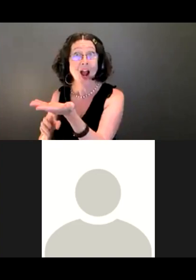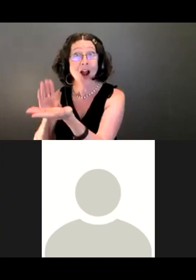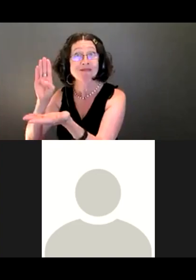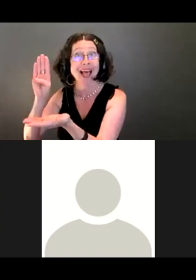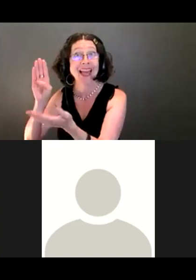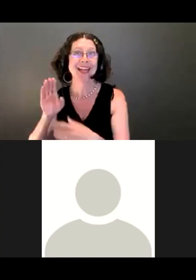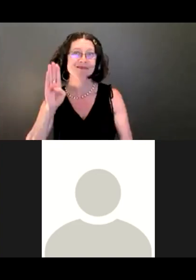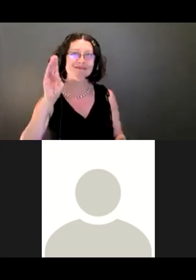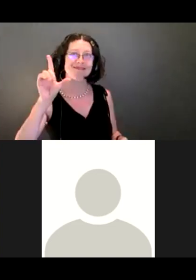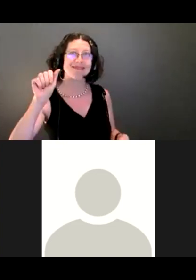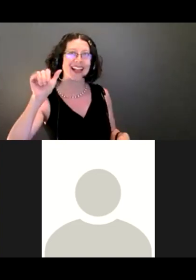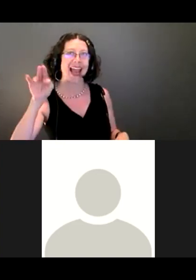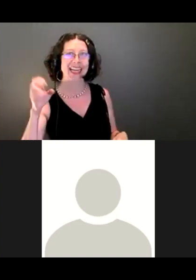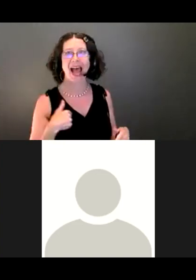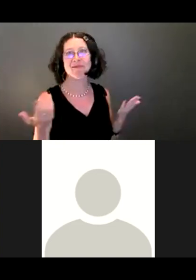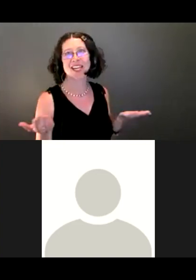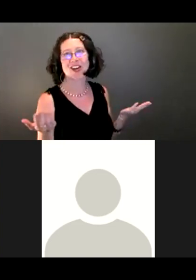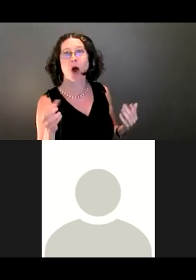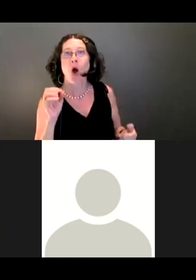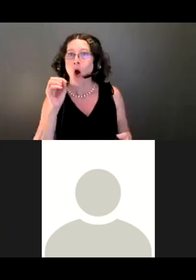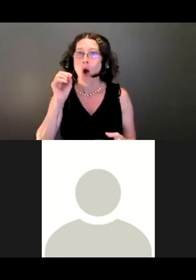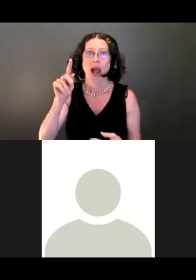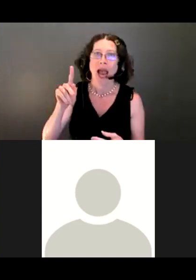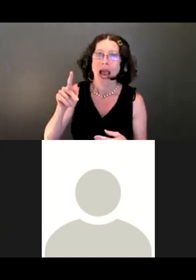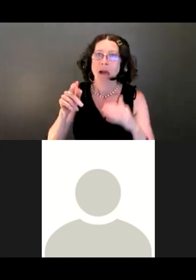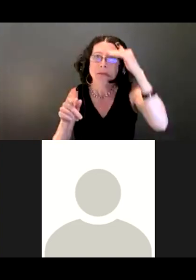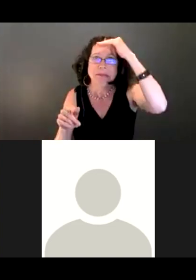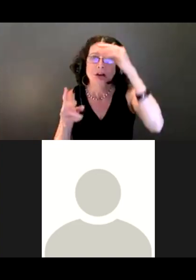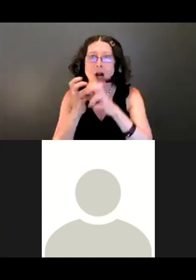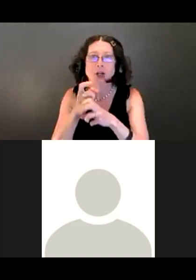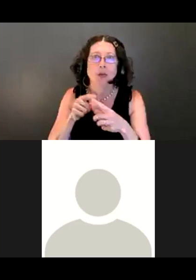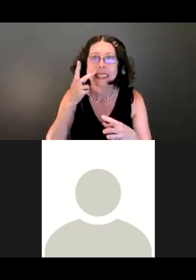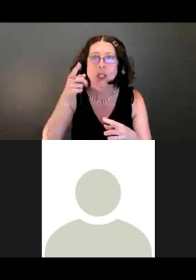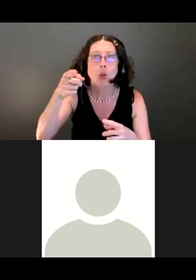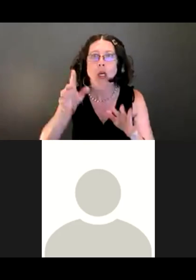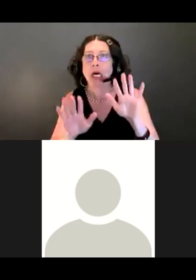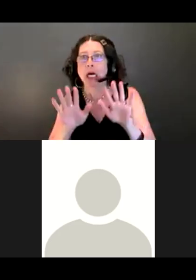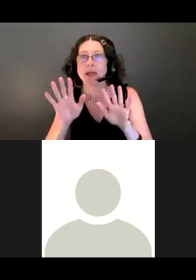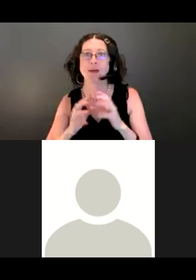Oh, good. My view is really peculiar here.